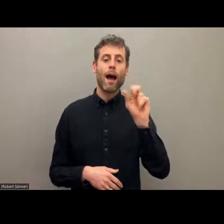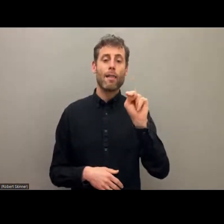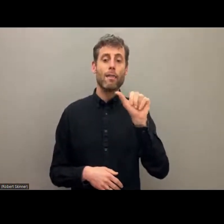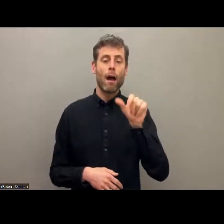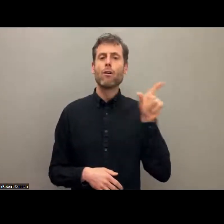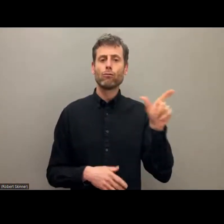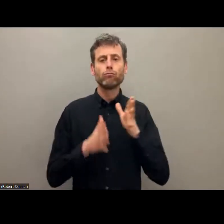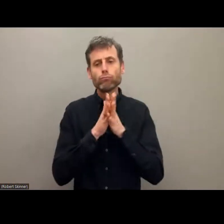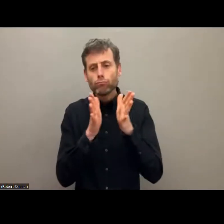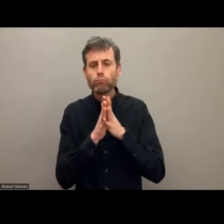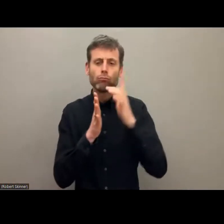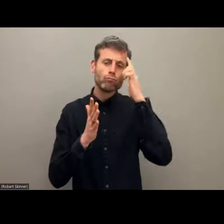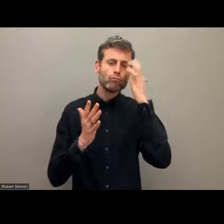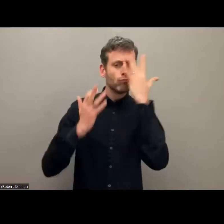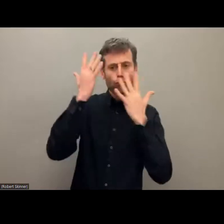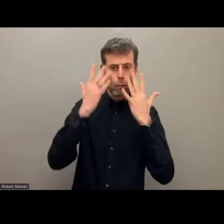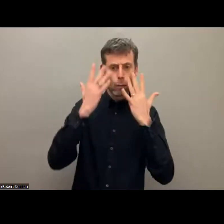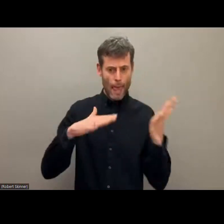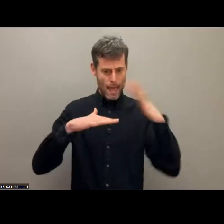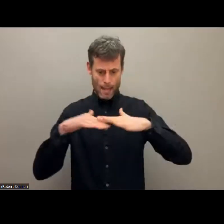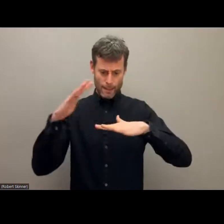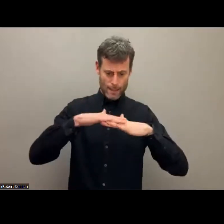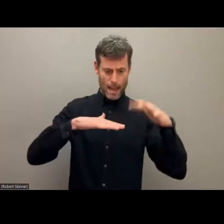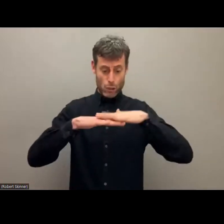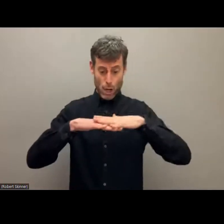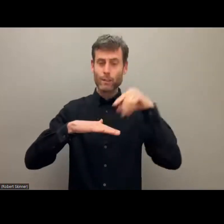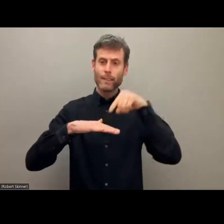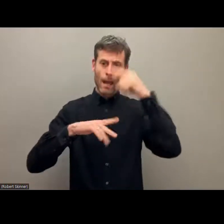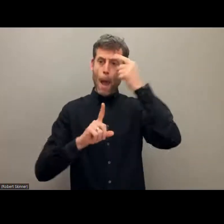how intersectionality reflects on the lives of black people with